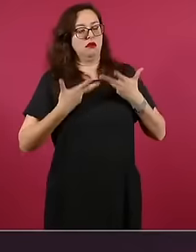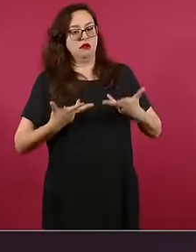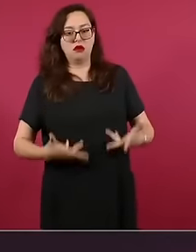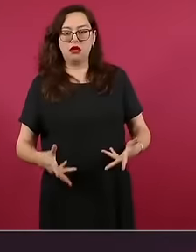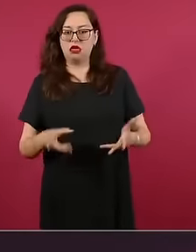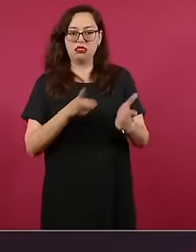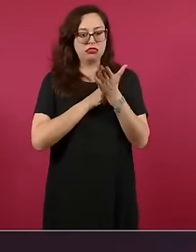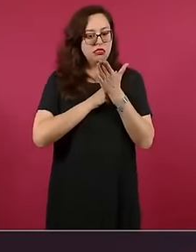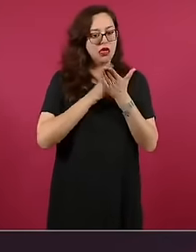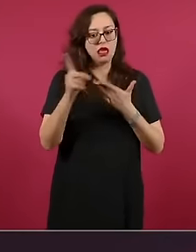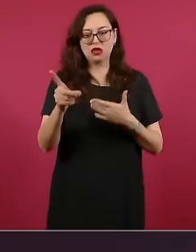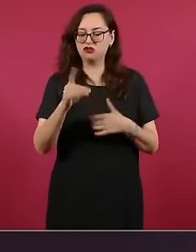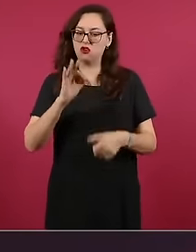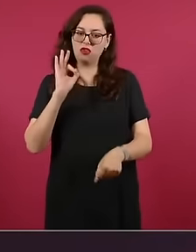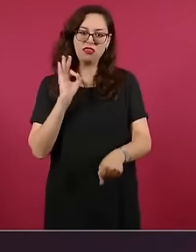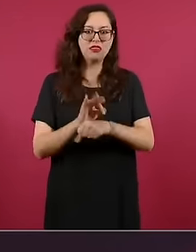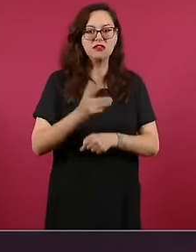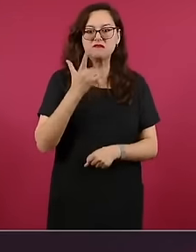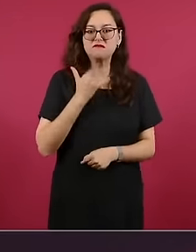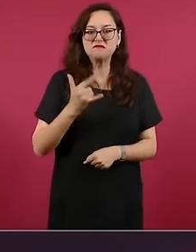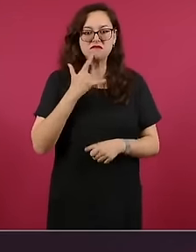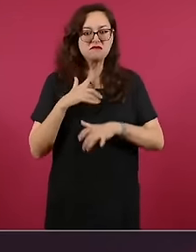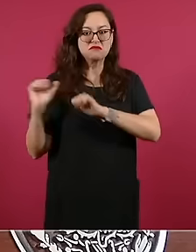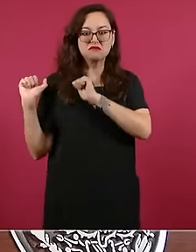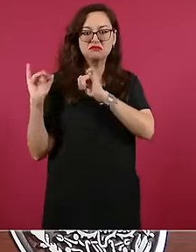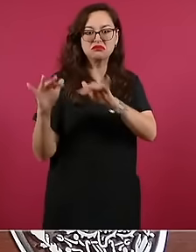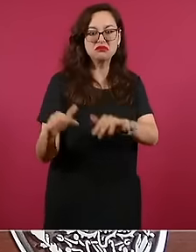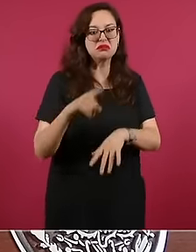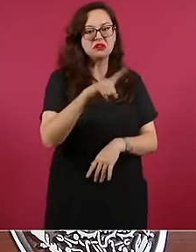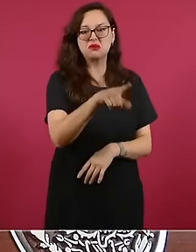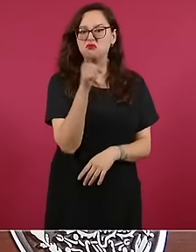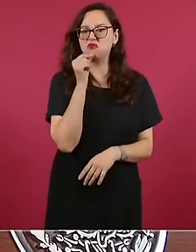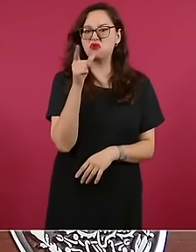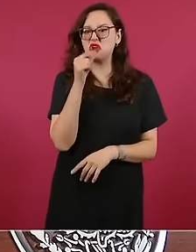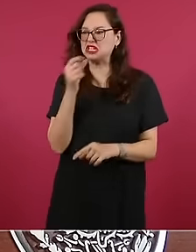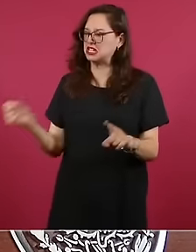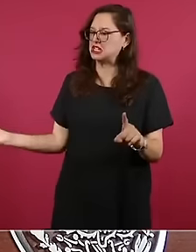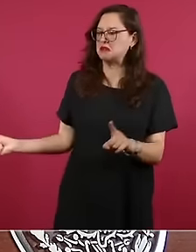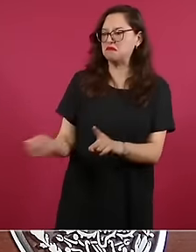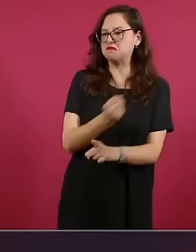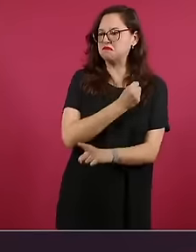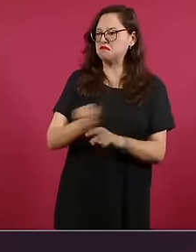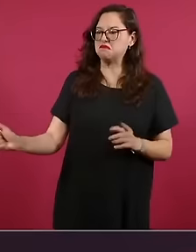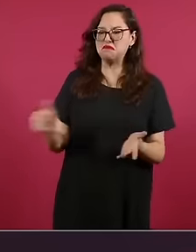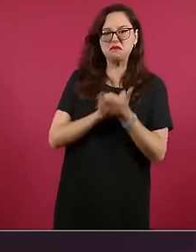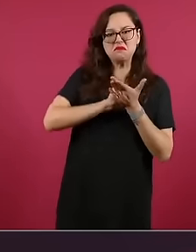evicted from the zócalo